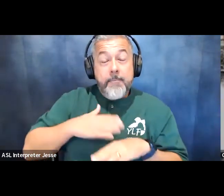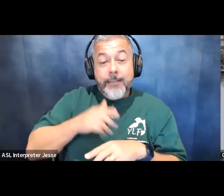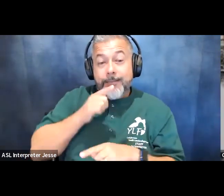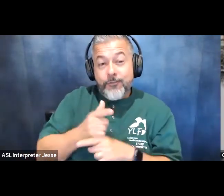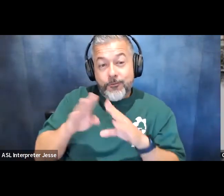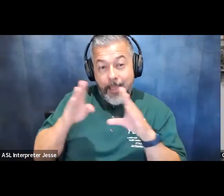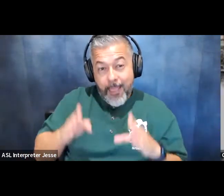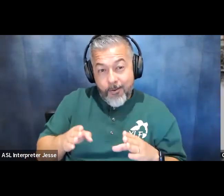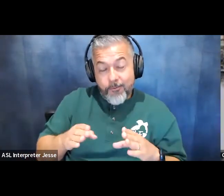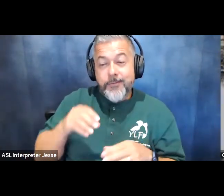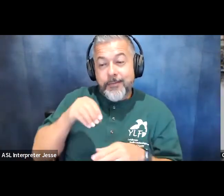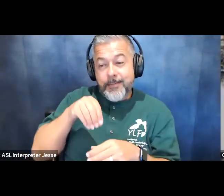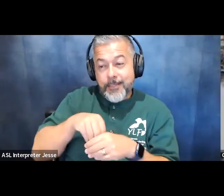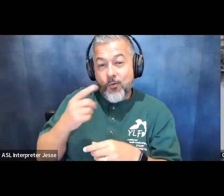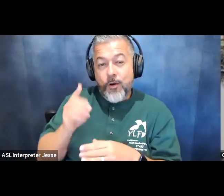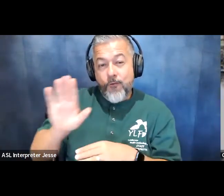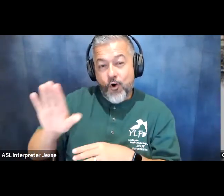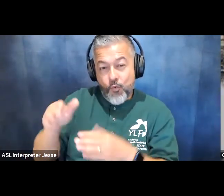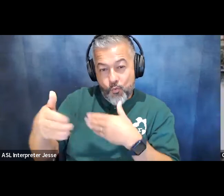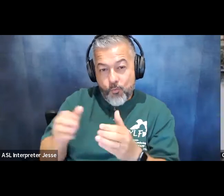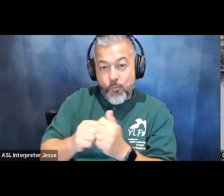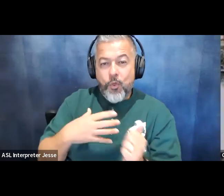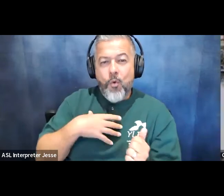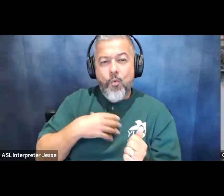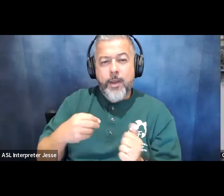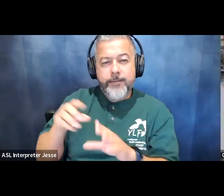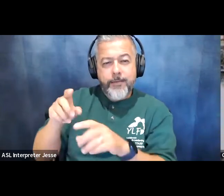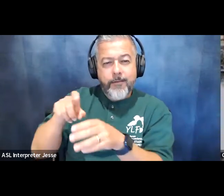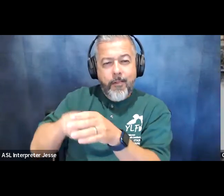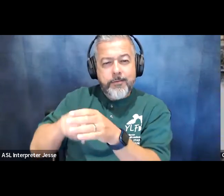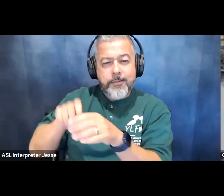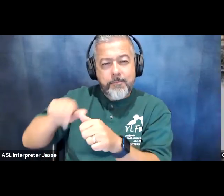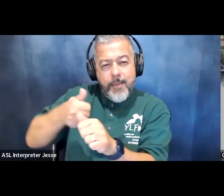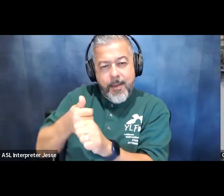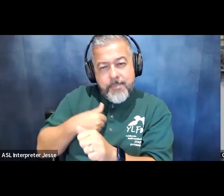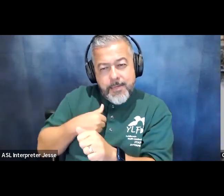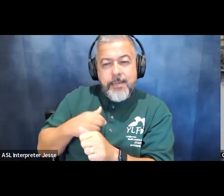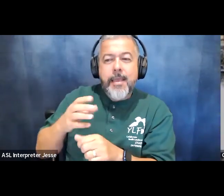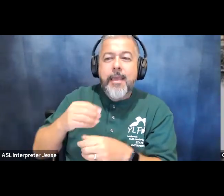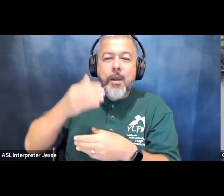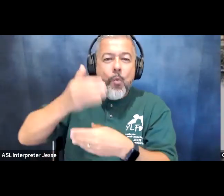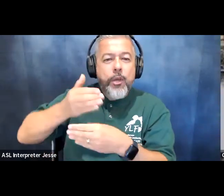one of her rooms with kind of a white closet behind me and a window off to my to the side of me